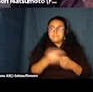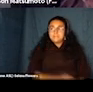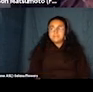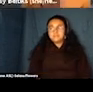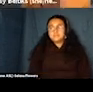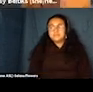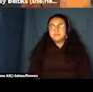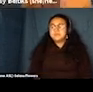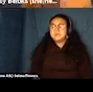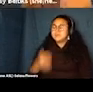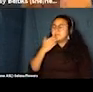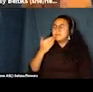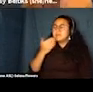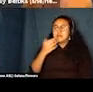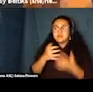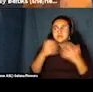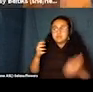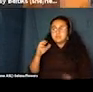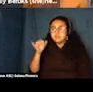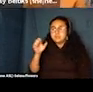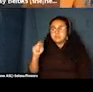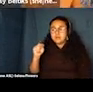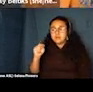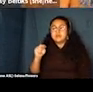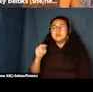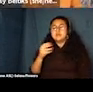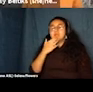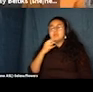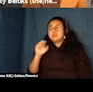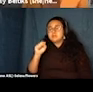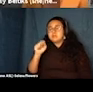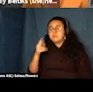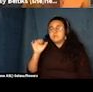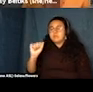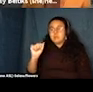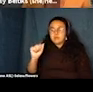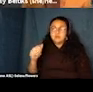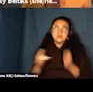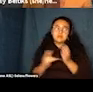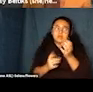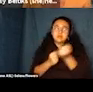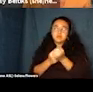Thank you so much, Jason, and thank you, Sophia, as well for being our tech support and helper today and super organized.